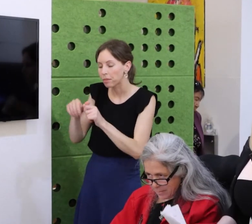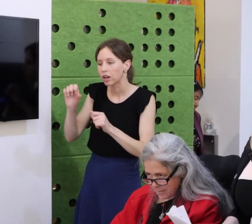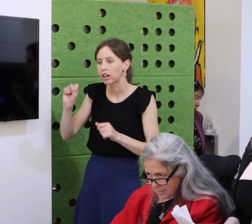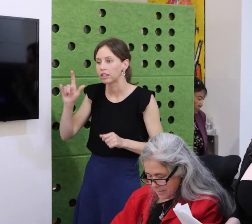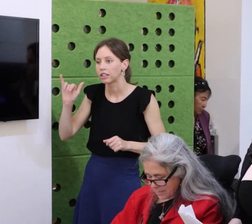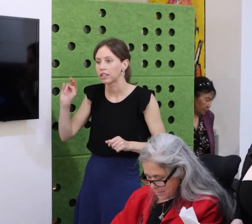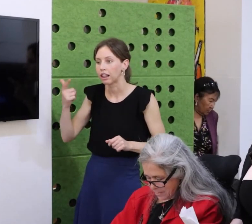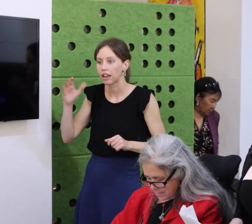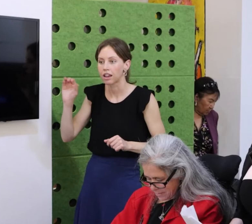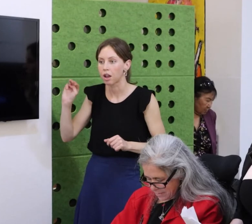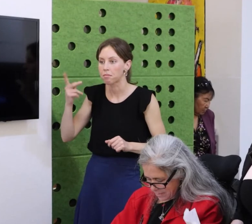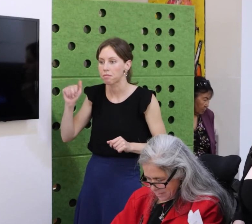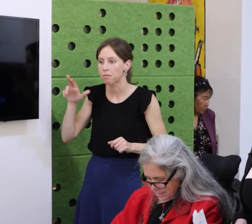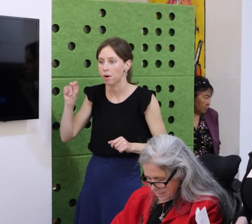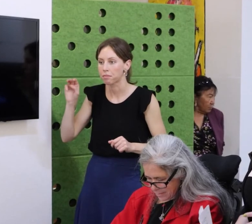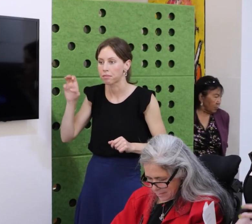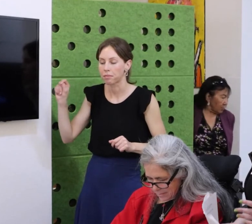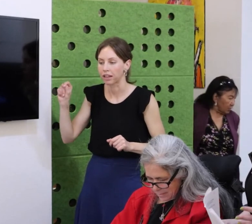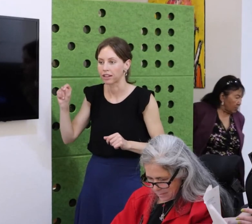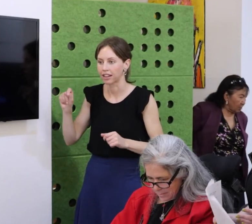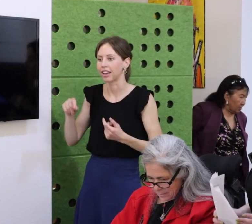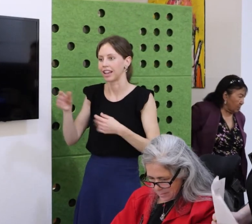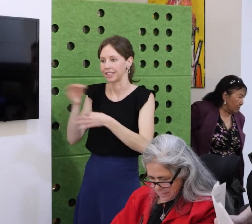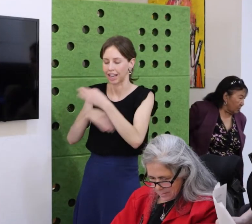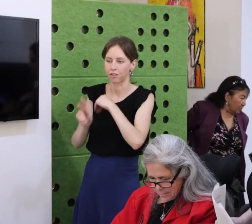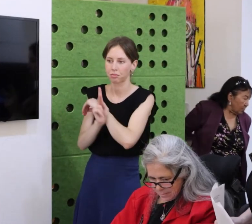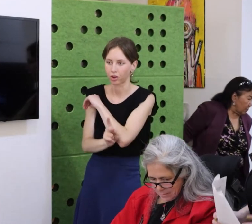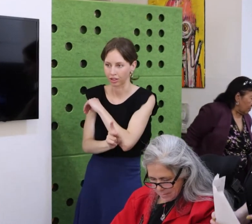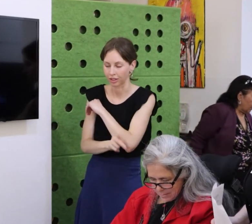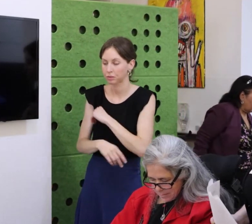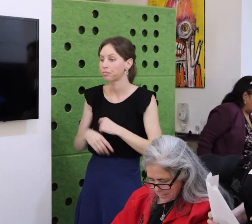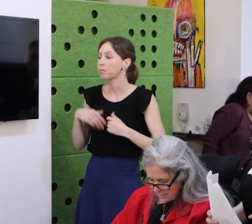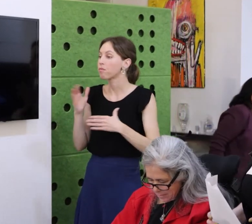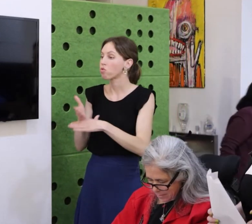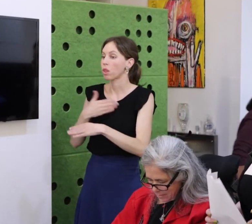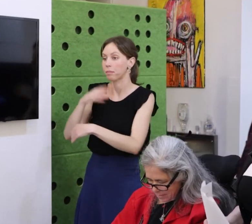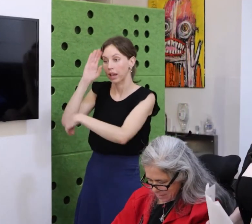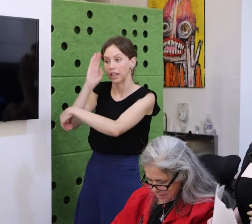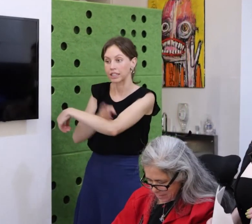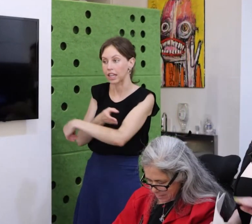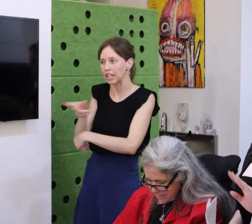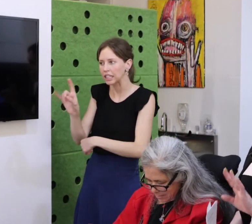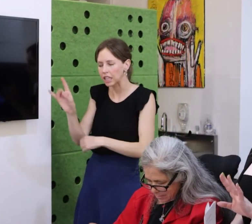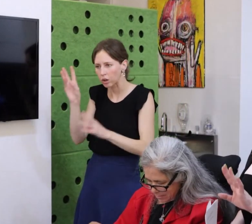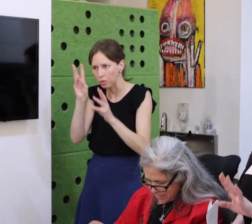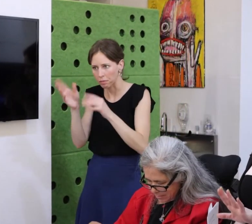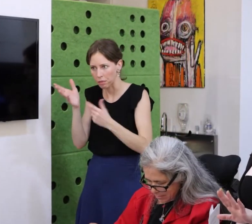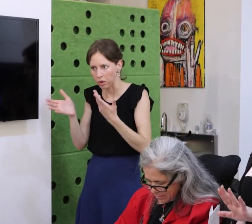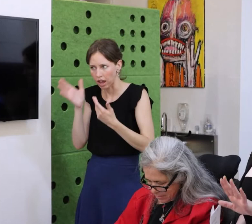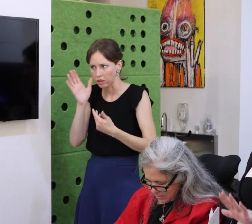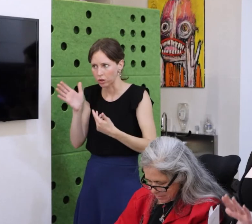done what I’m supposed to do since the last time we spoke. So, I just told the truth.